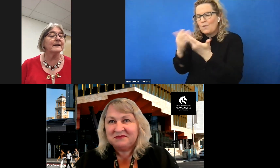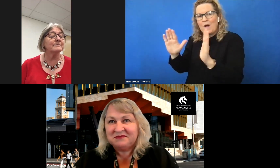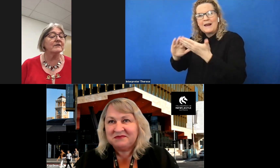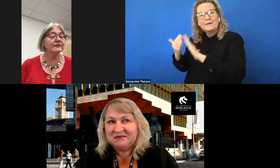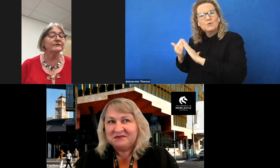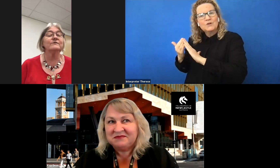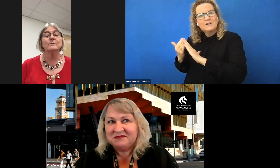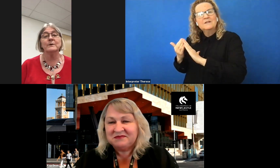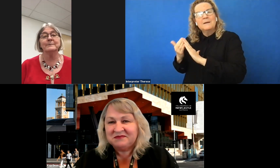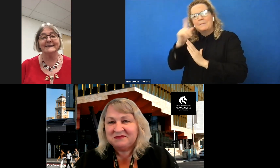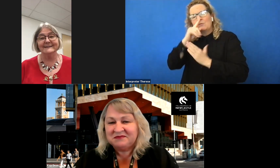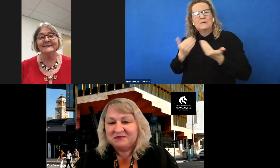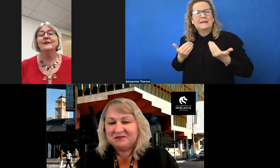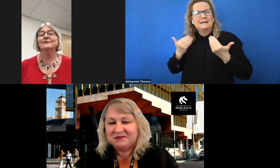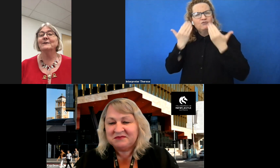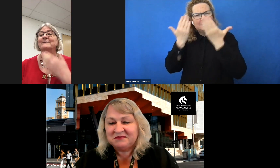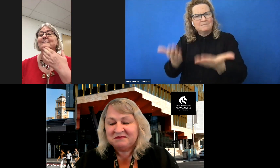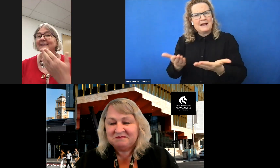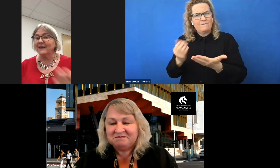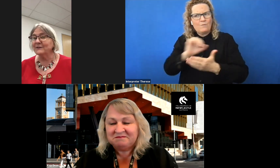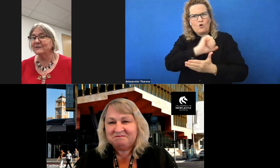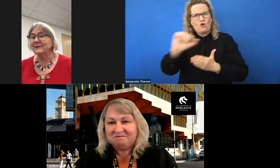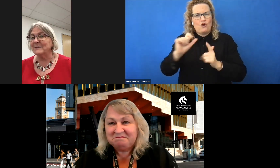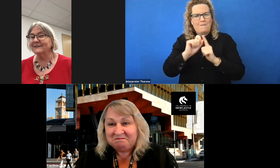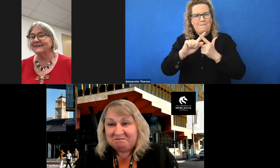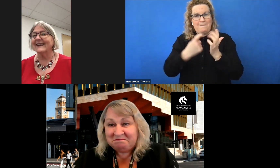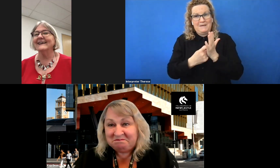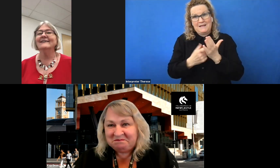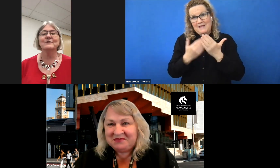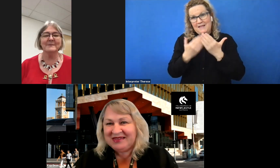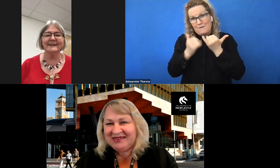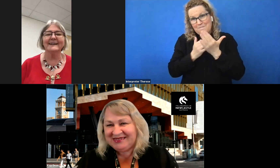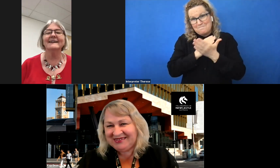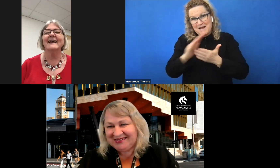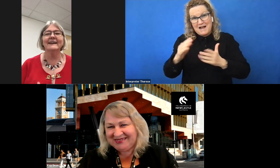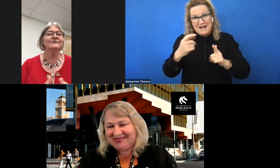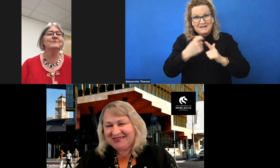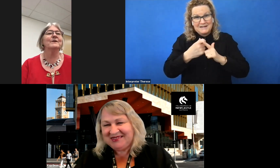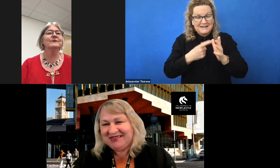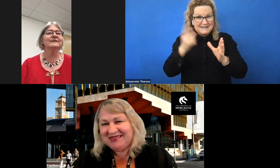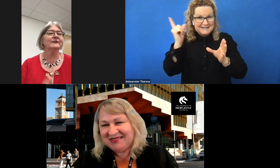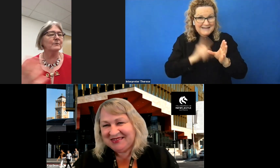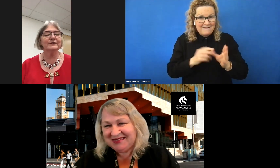admiration from her peers. So thank you very much, Kay, from ATEND, and from those who acknowledge